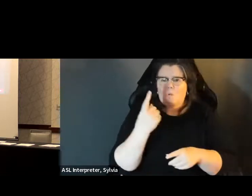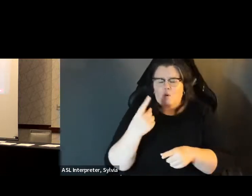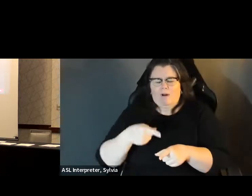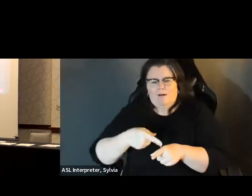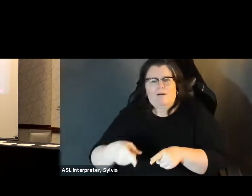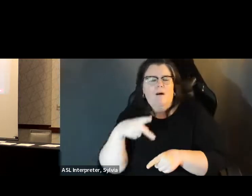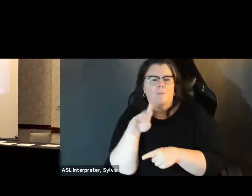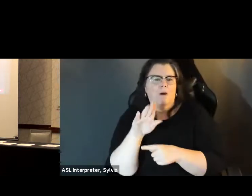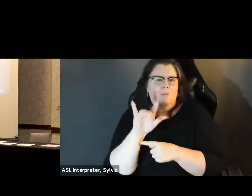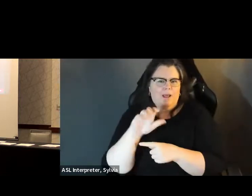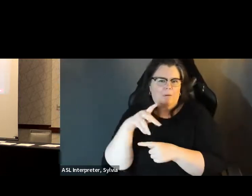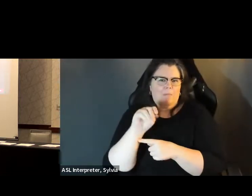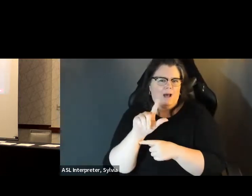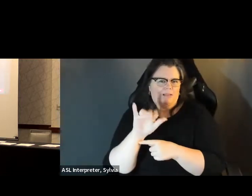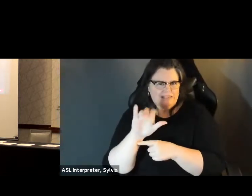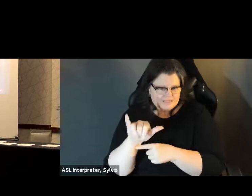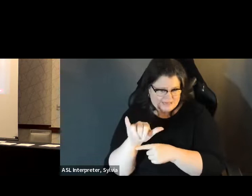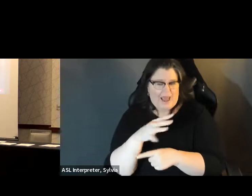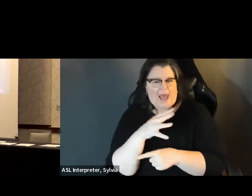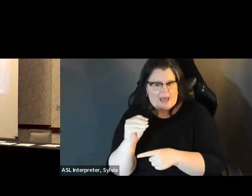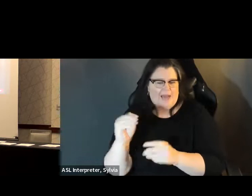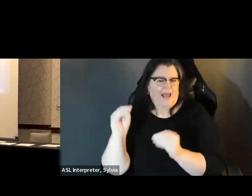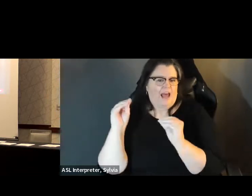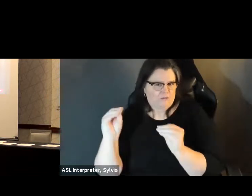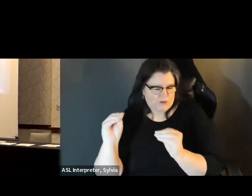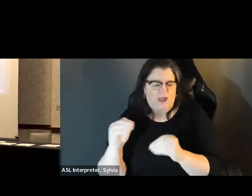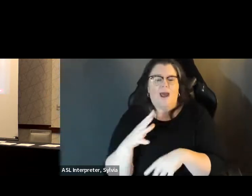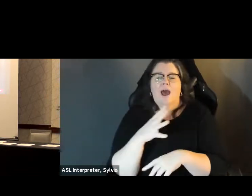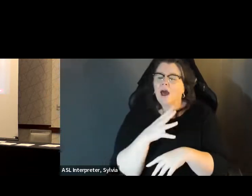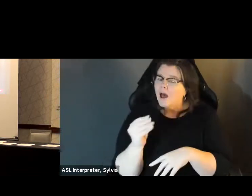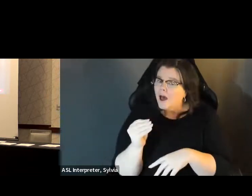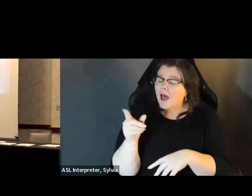master's degrees, one in public policy and one this one in public policy and one public policy, or one in education, and one in public policy. Education.